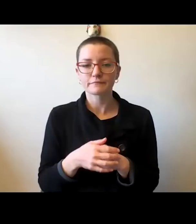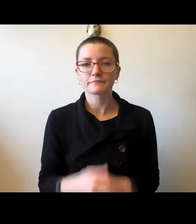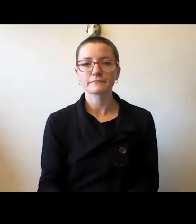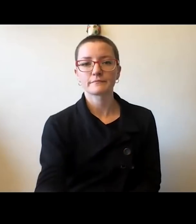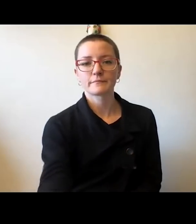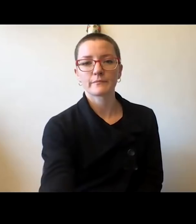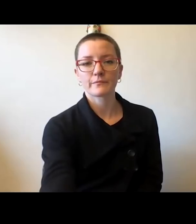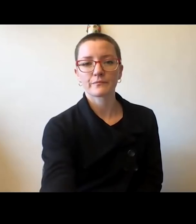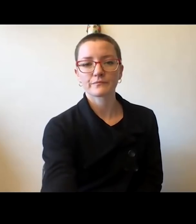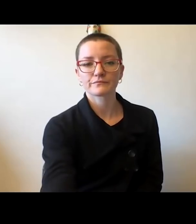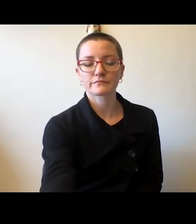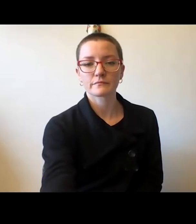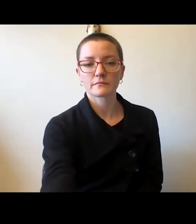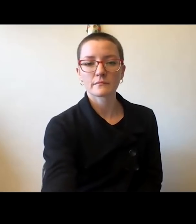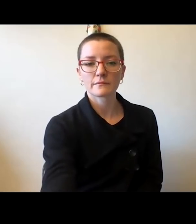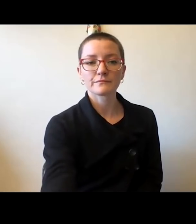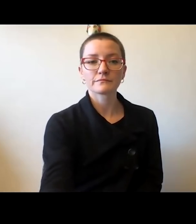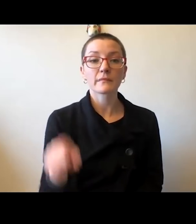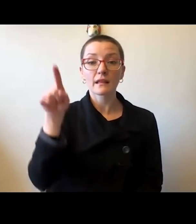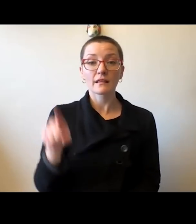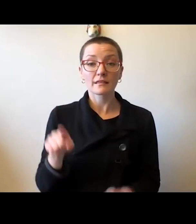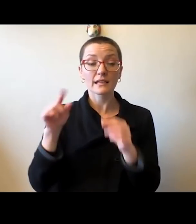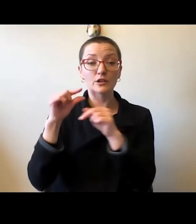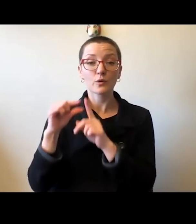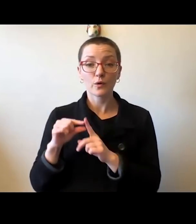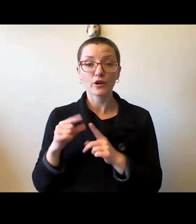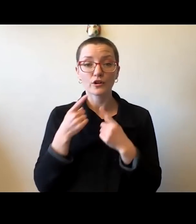These words were spoken during the inauguration of this university.